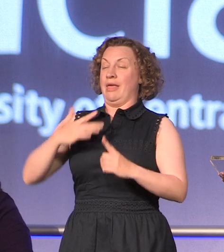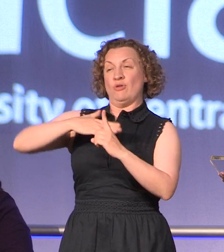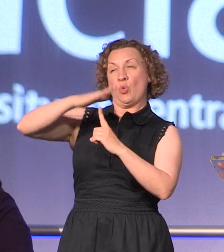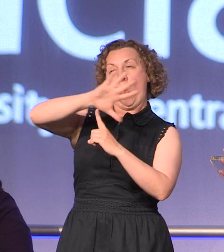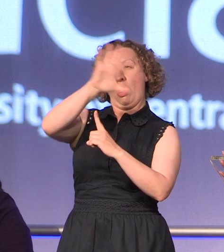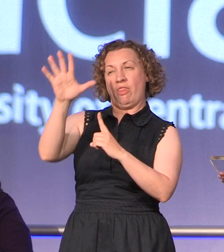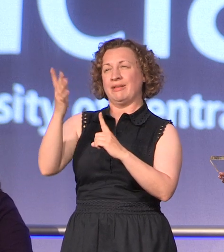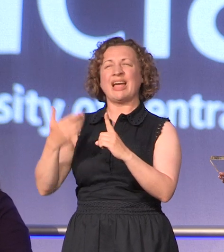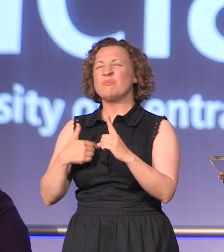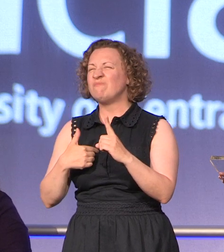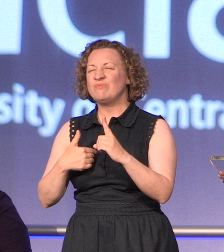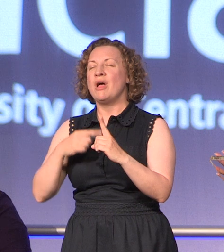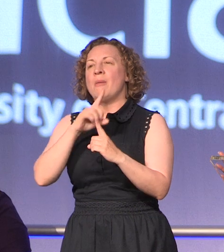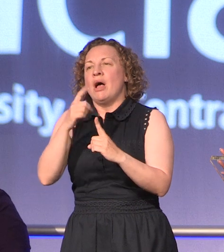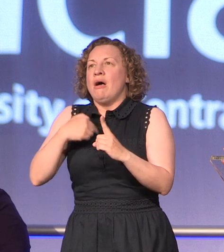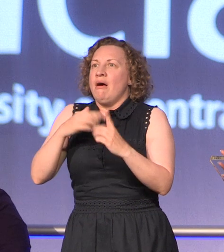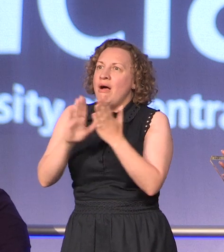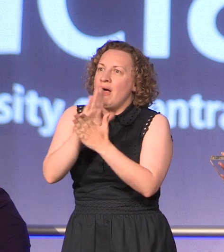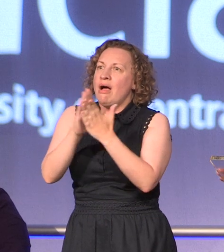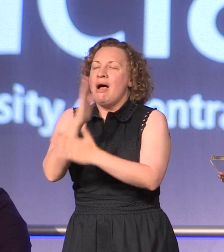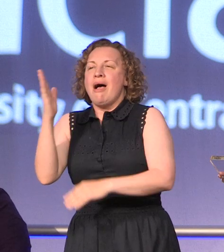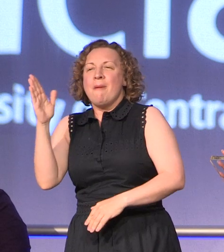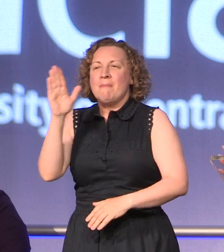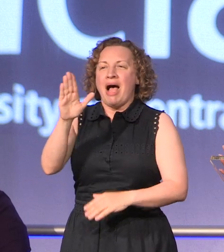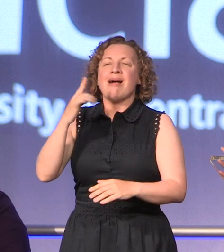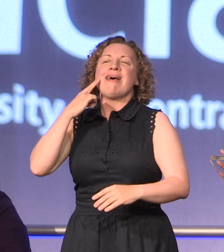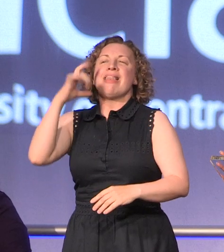always a pleasure for me when I come back to my hometown, you today have